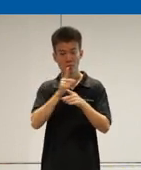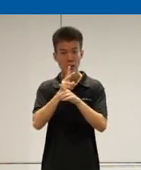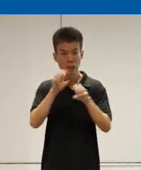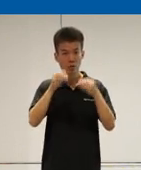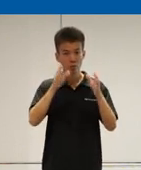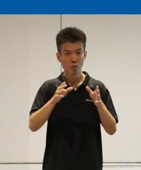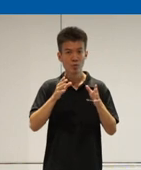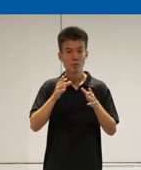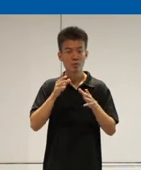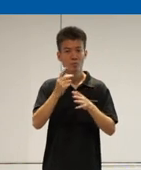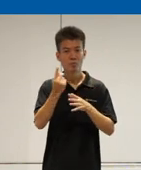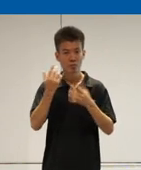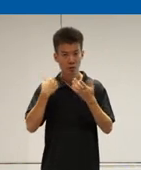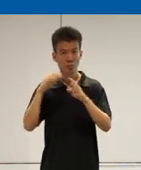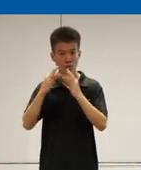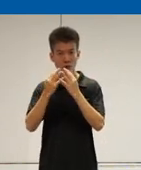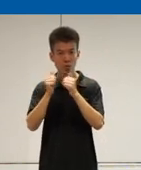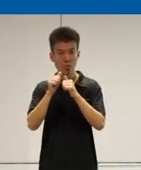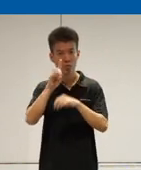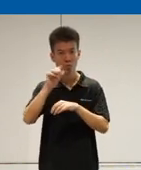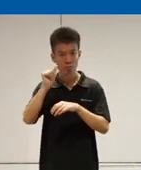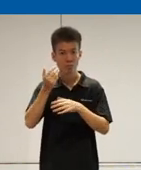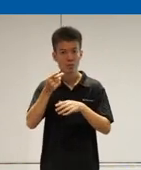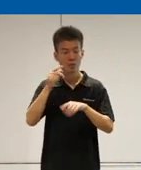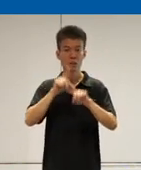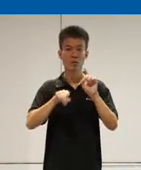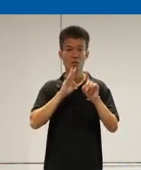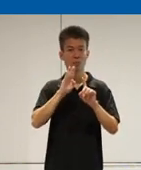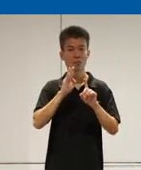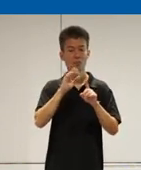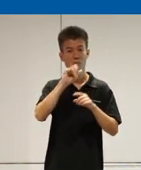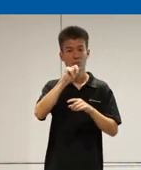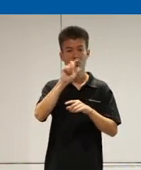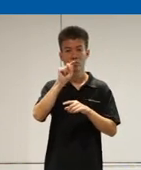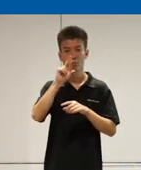not everyone have families with disabilities so cannot be an intrinsic driver so we have